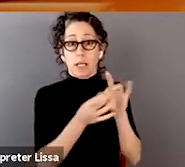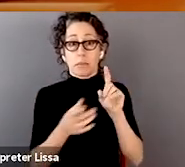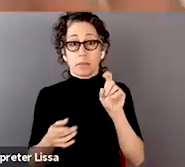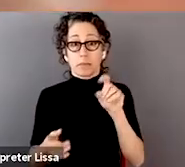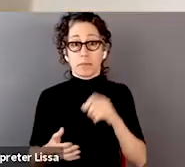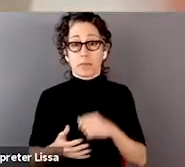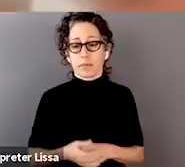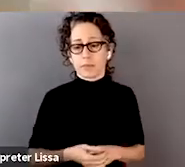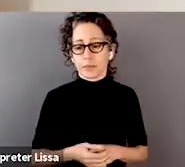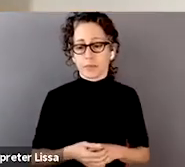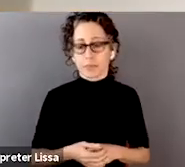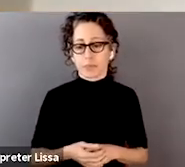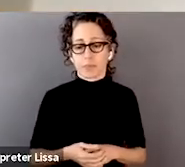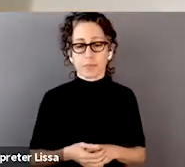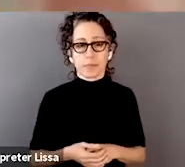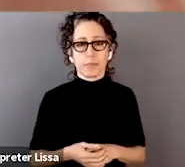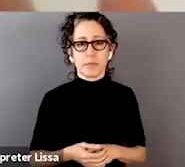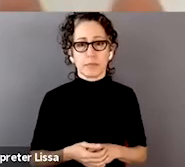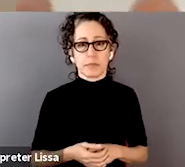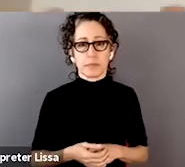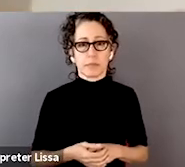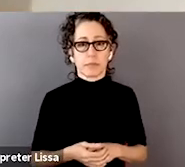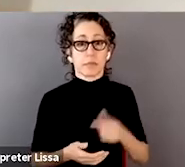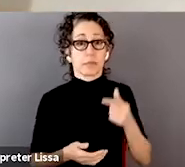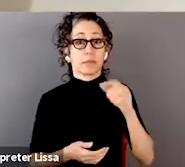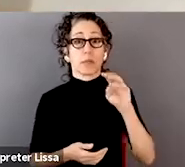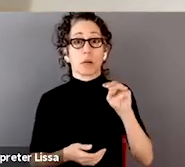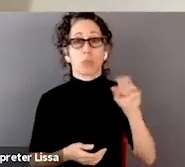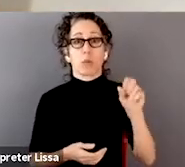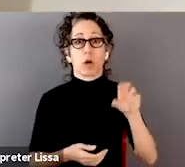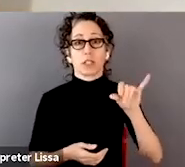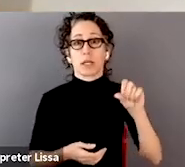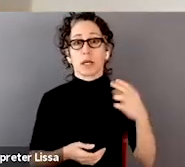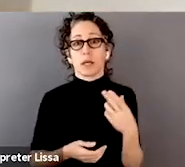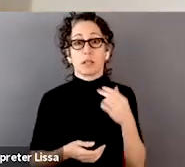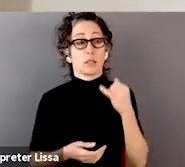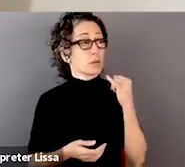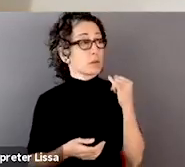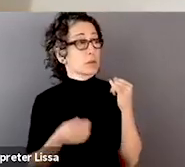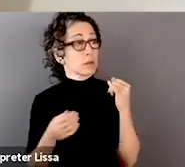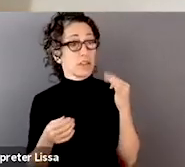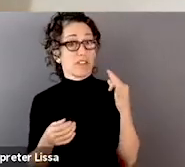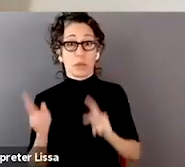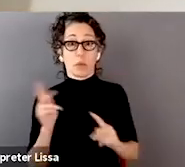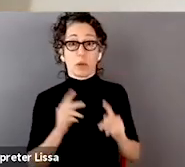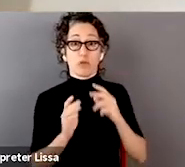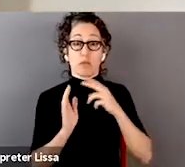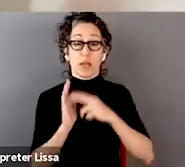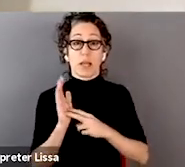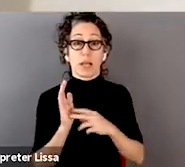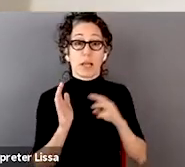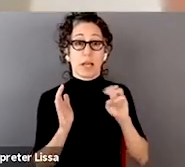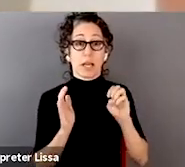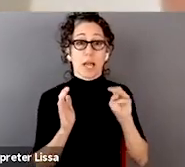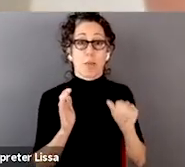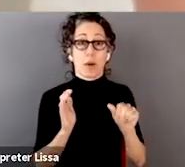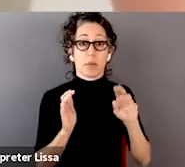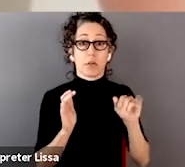It's not my work, but if people have read Emma Pierson's recent paper on knee X-rays